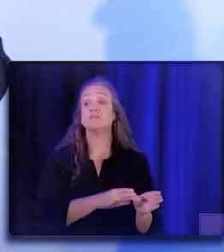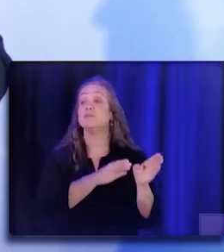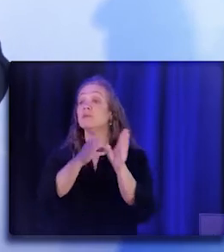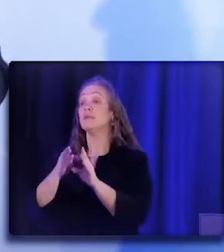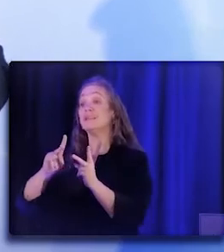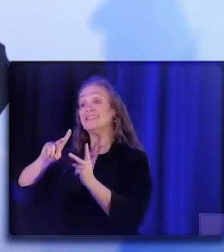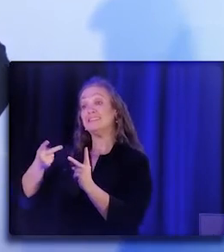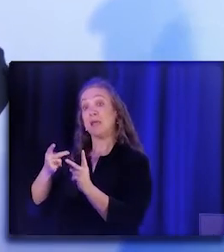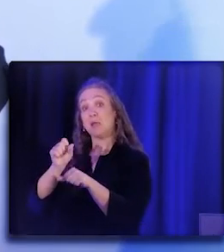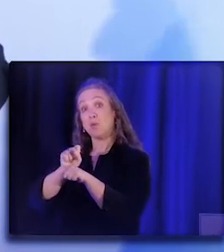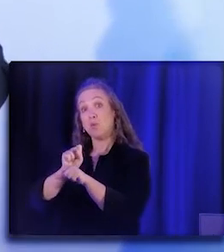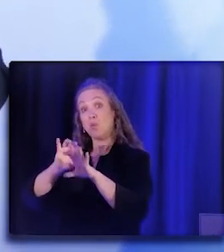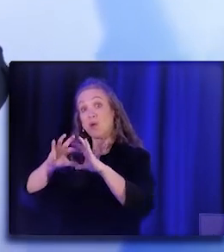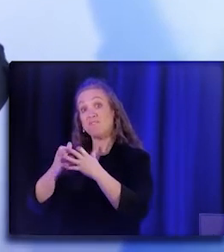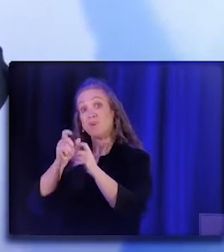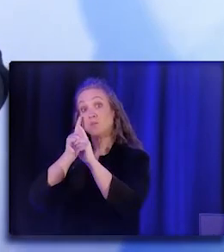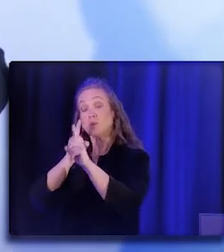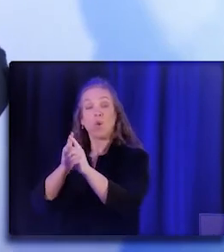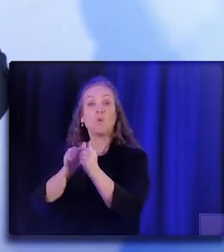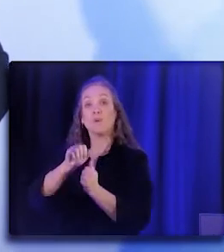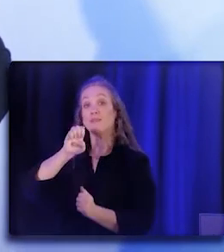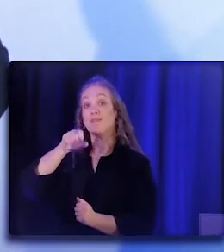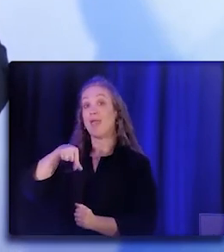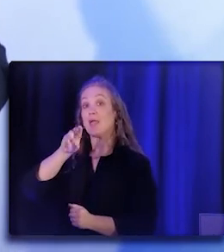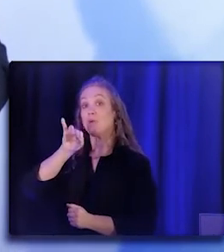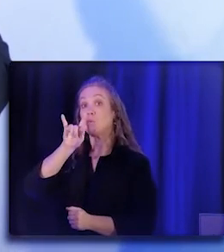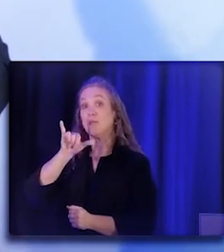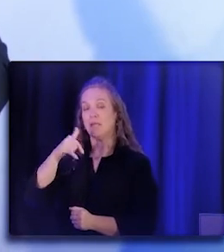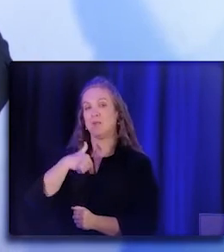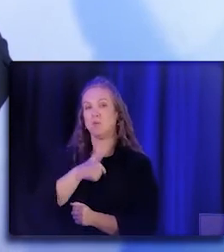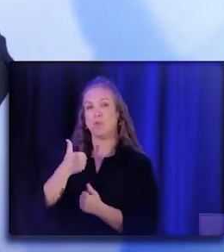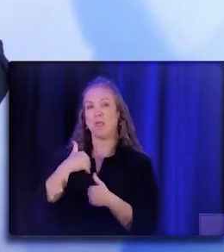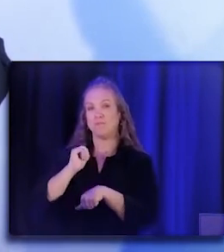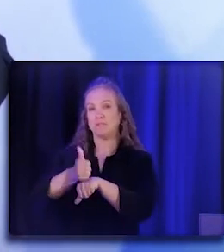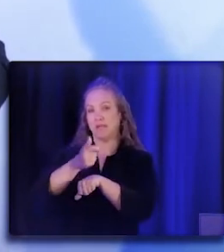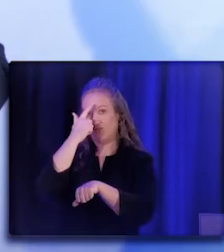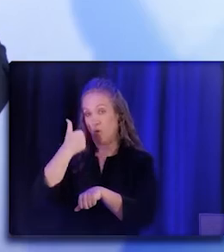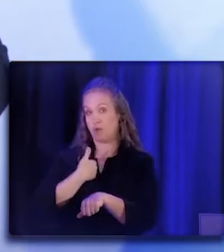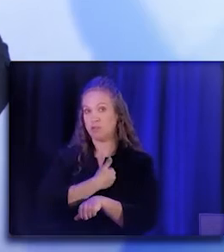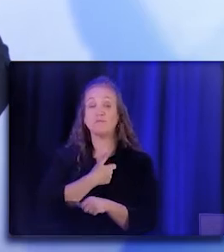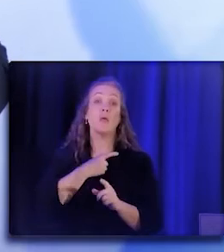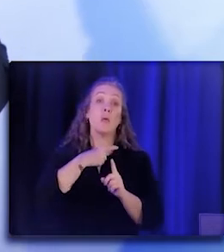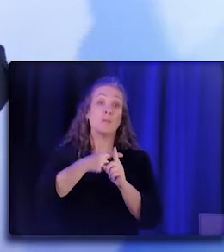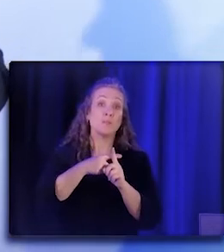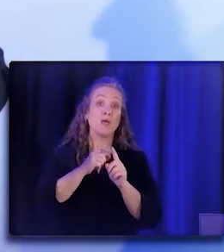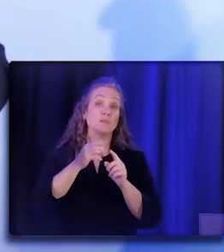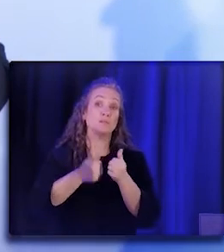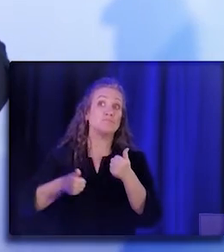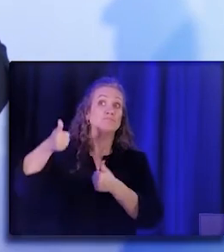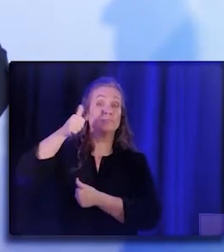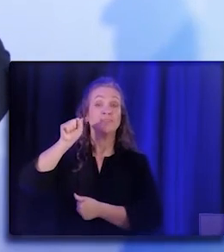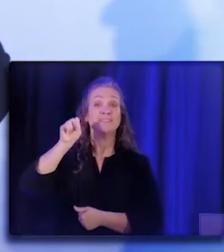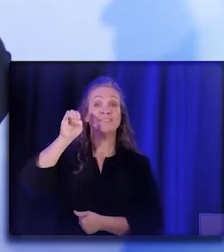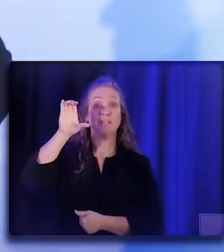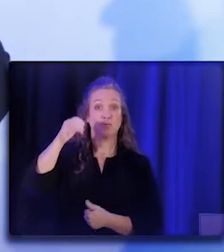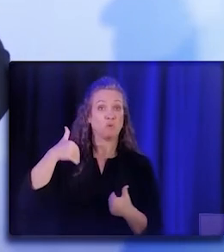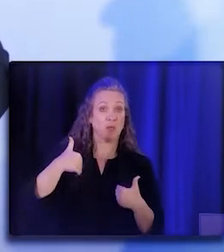this is an equity goal that we have, not only for ourselves but for the secretary and the agency has for us, is we're trying to make sure